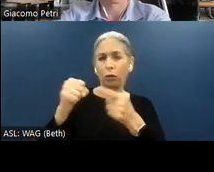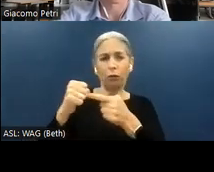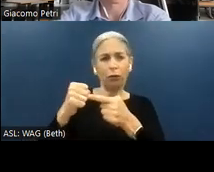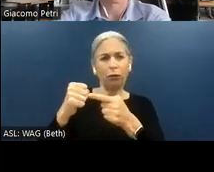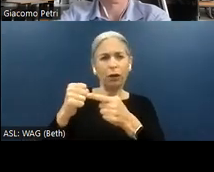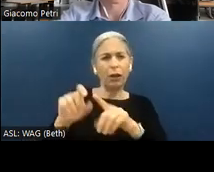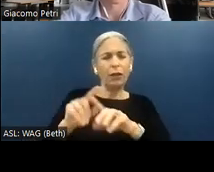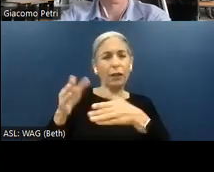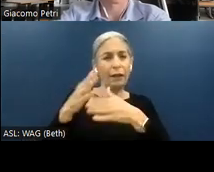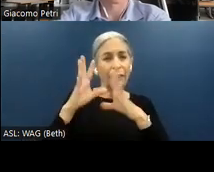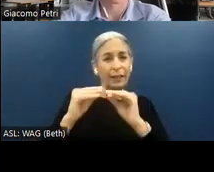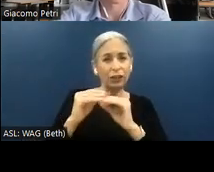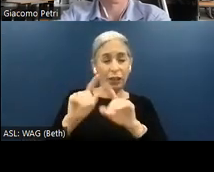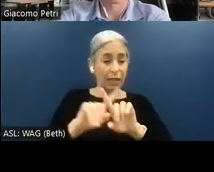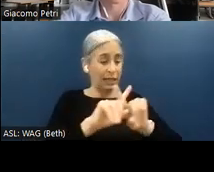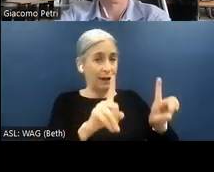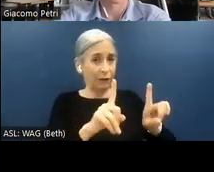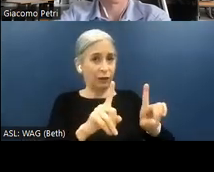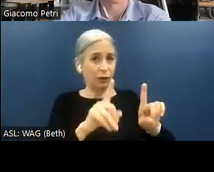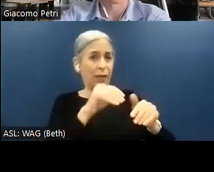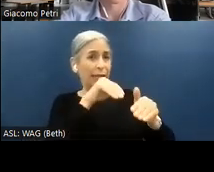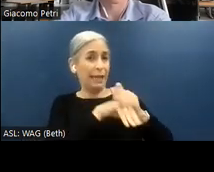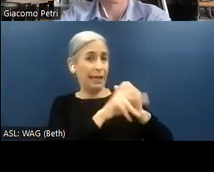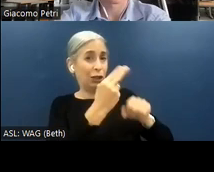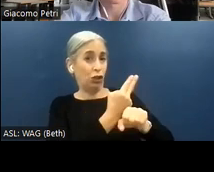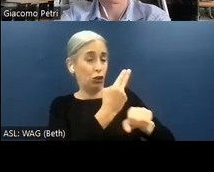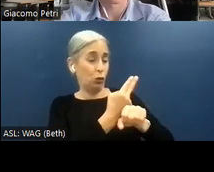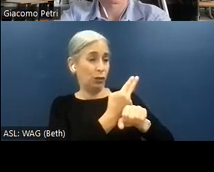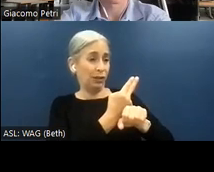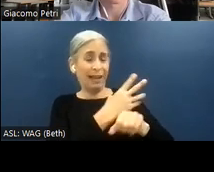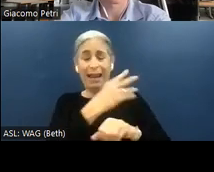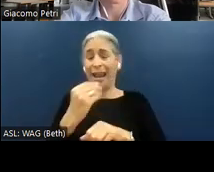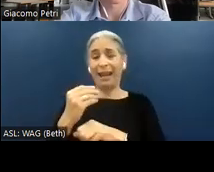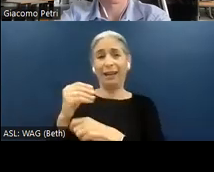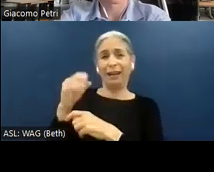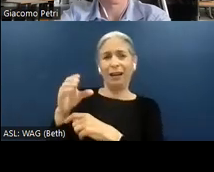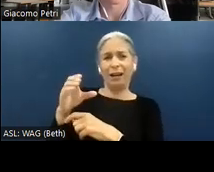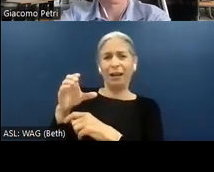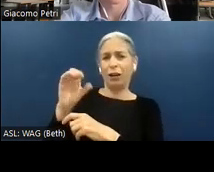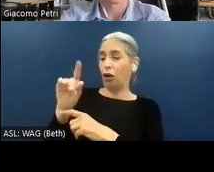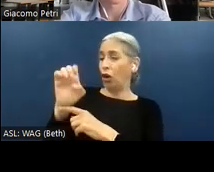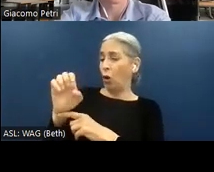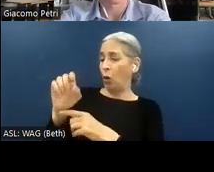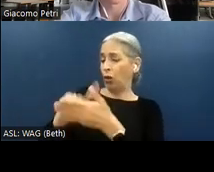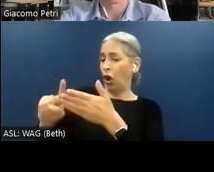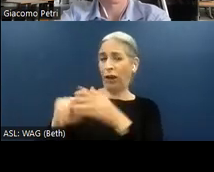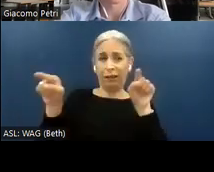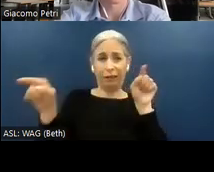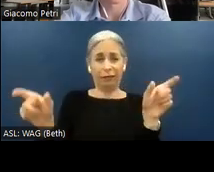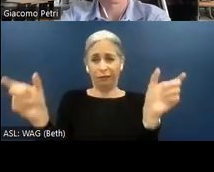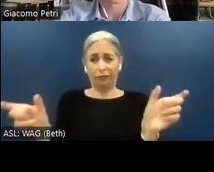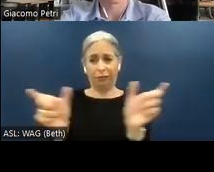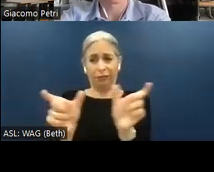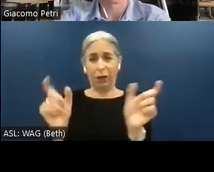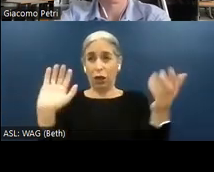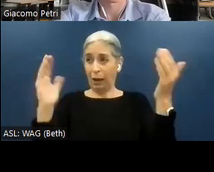between an in-use audit versus a code audit. And then we'll definitely leave some space